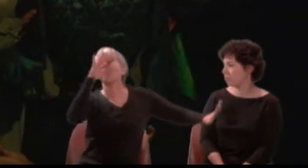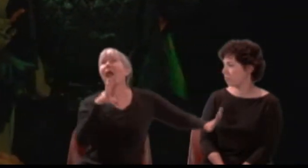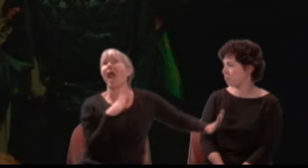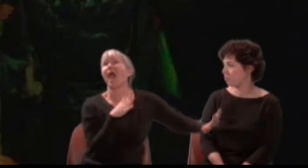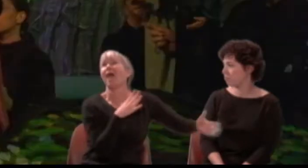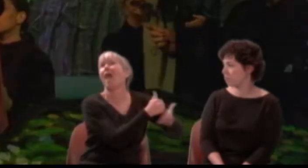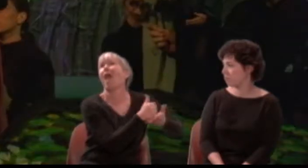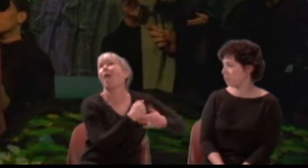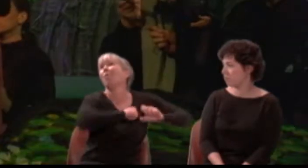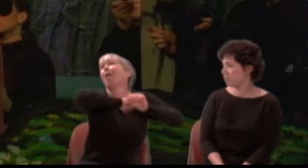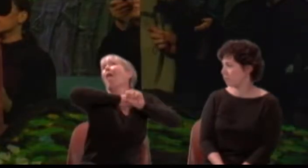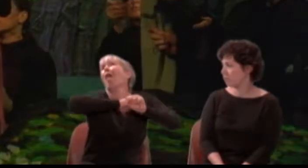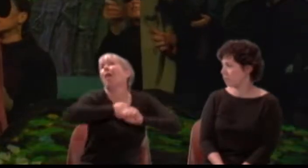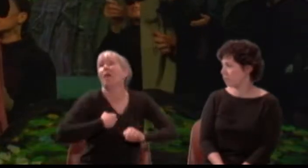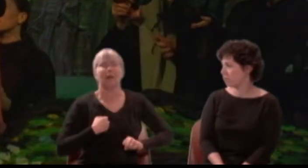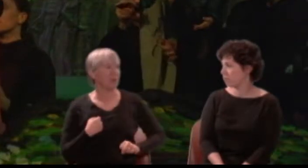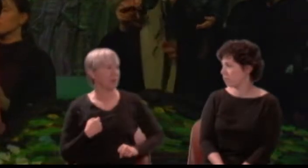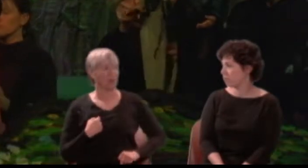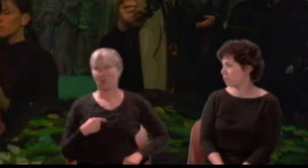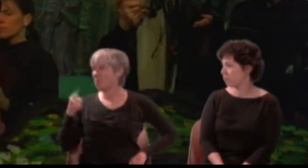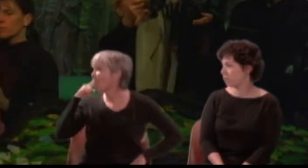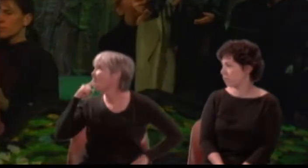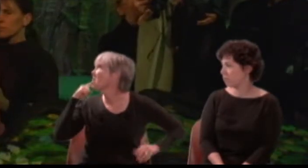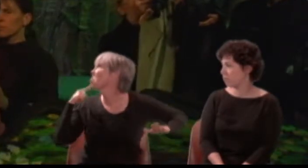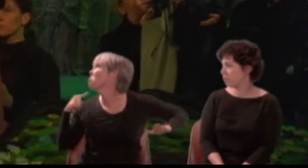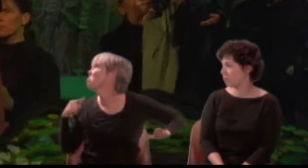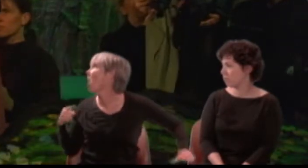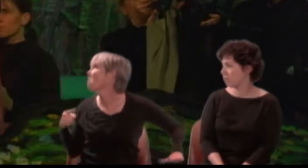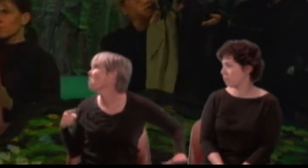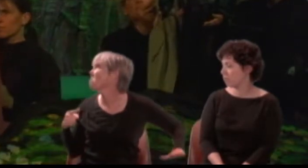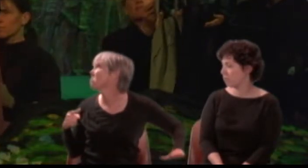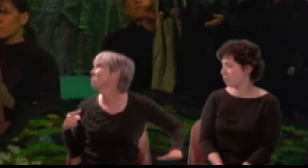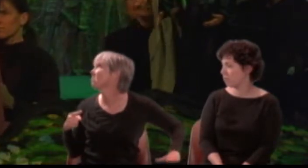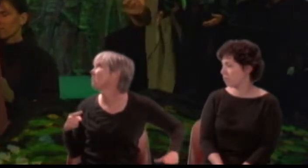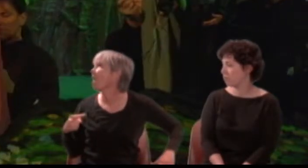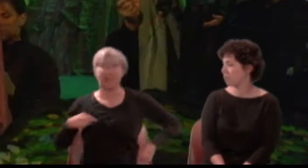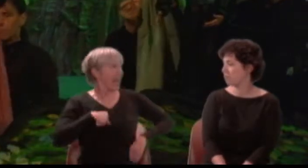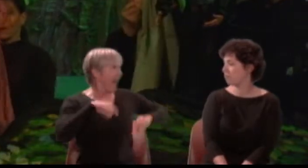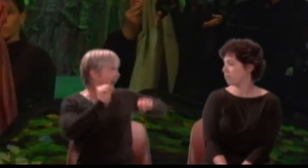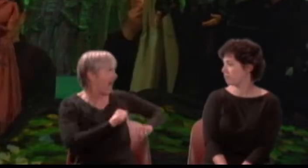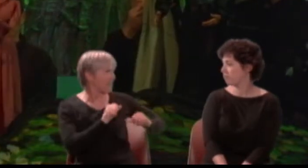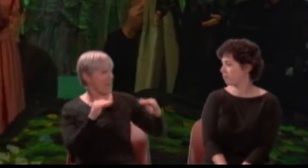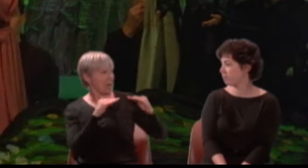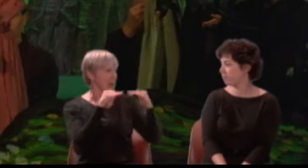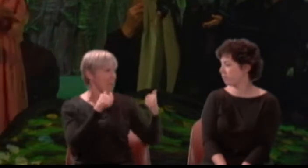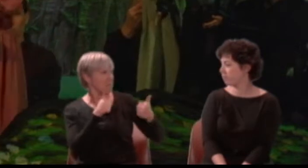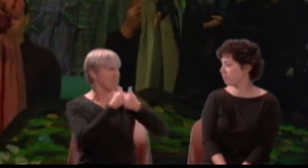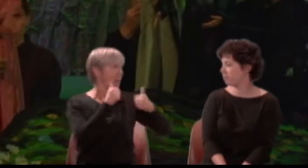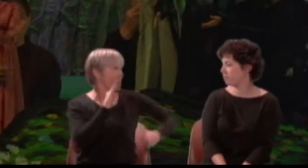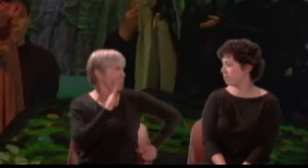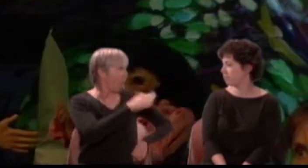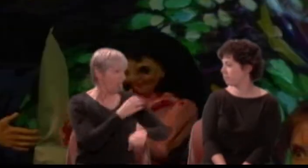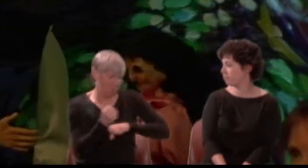You perhaps may think, because she is lower than myself, that I can match her. Hermia: Lower! Hark, again.